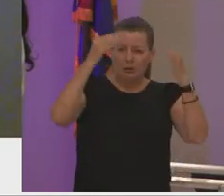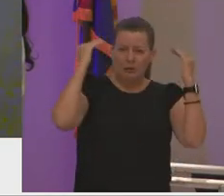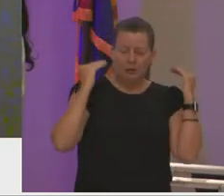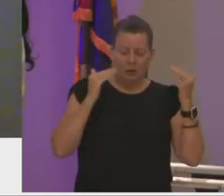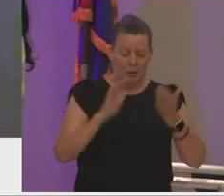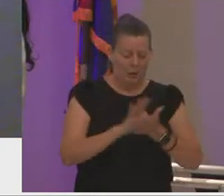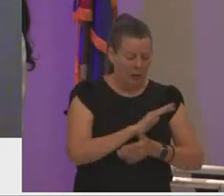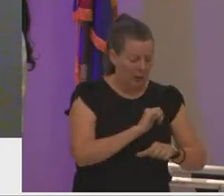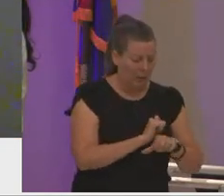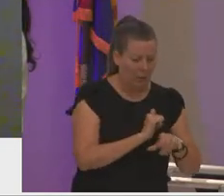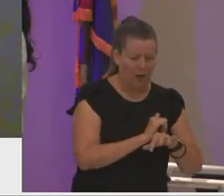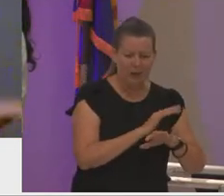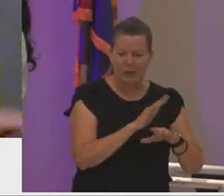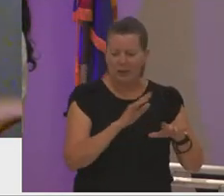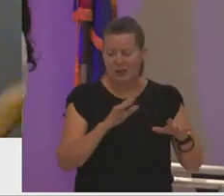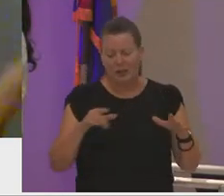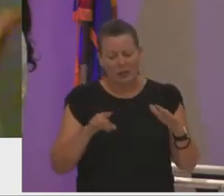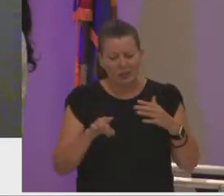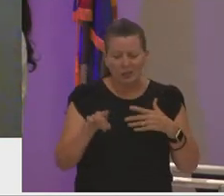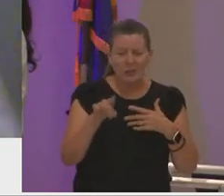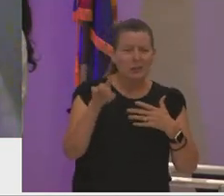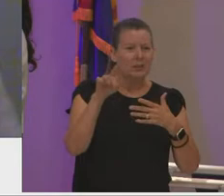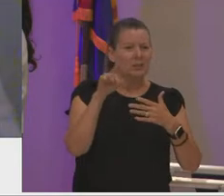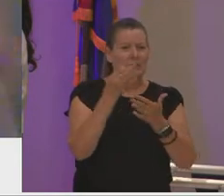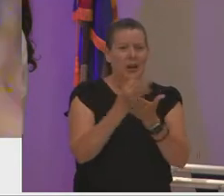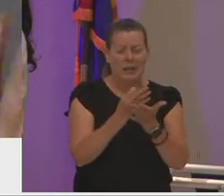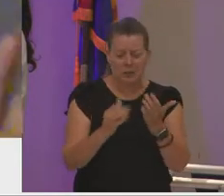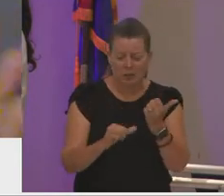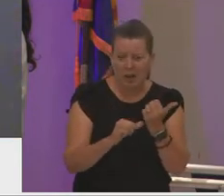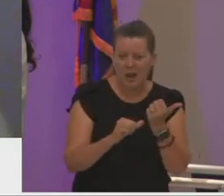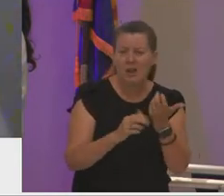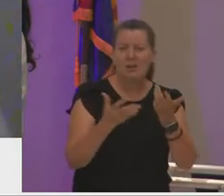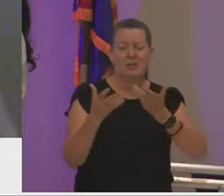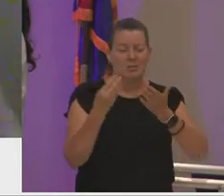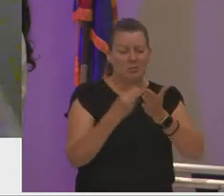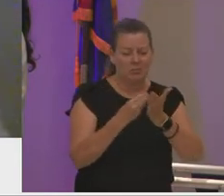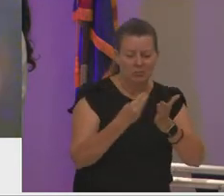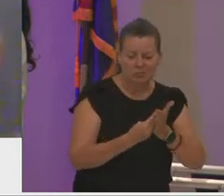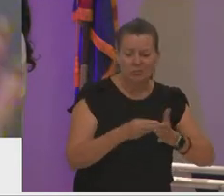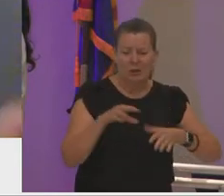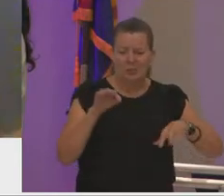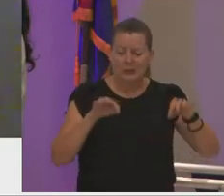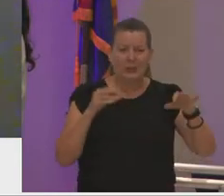navigating financial aid and choosing the right courses it's completely overwhelming